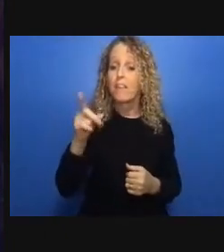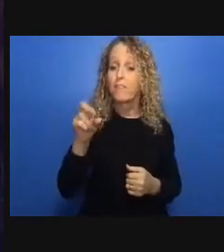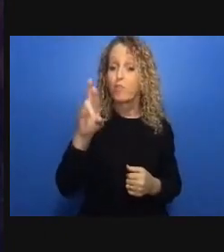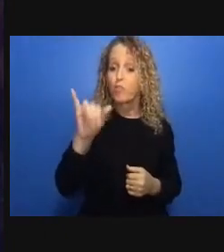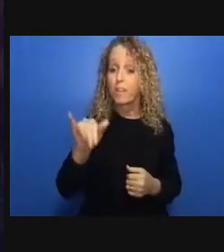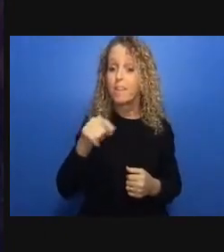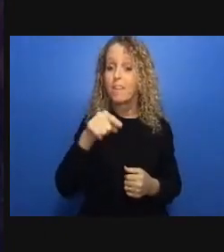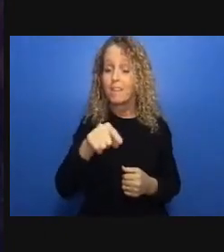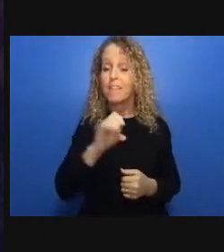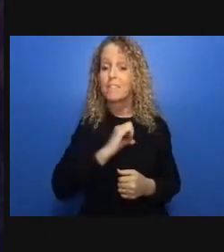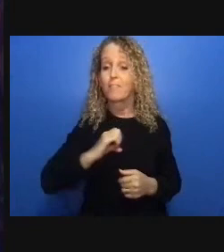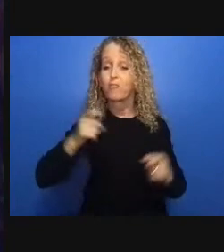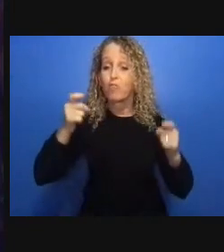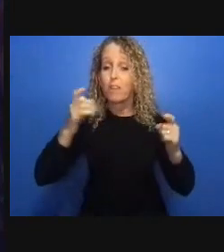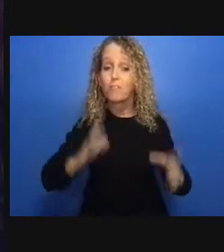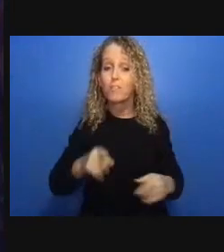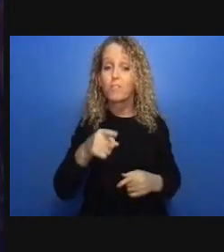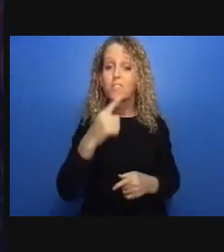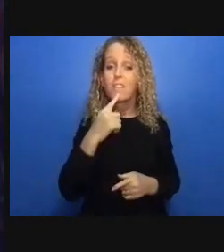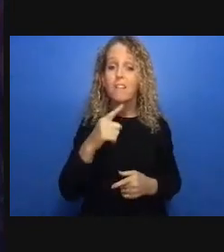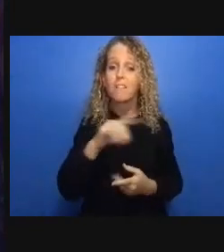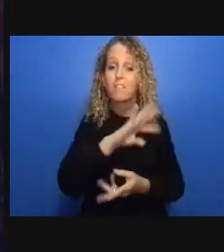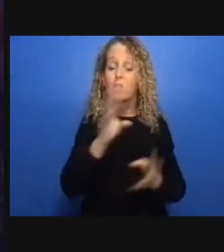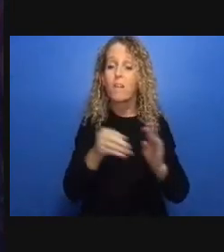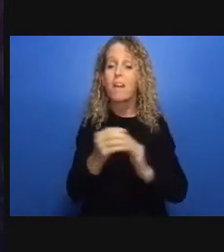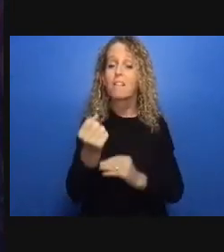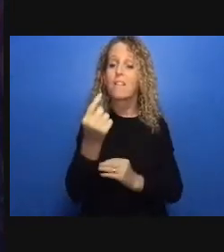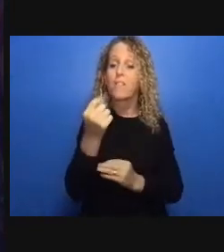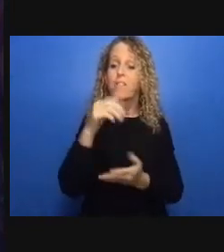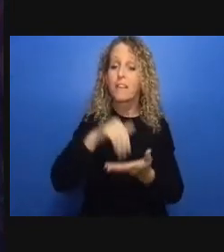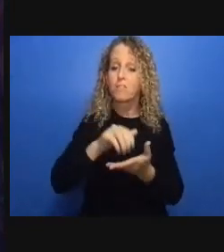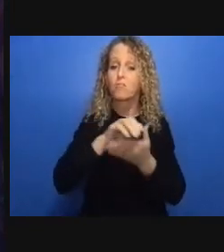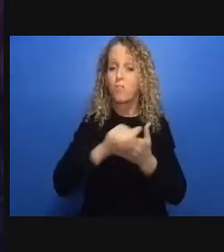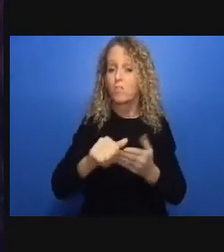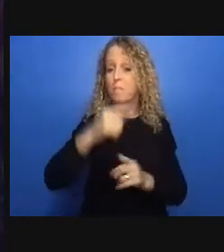issues but also to figure out how we can situate ourselves to do much better work going forward